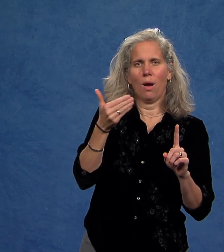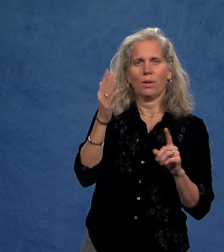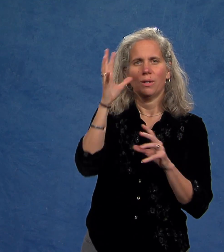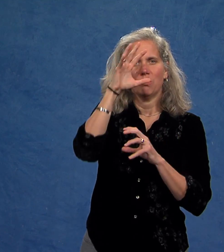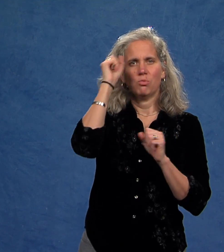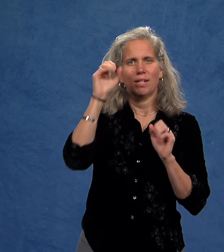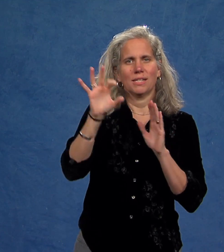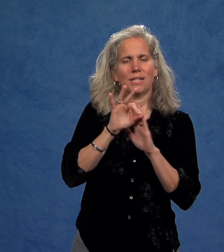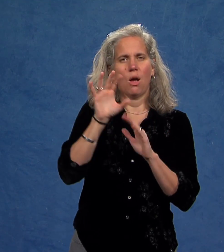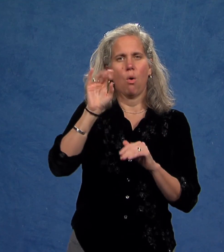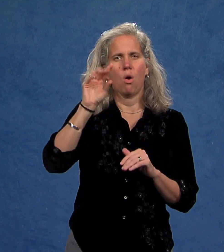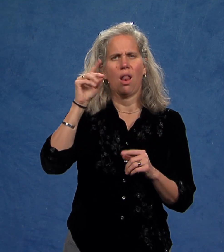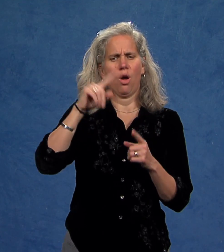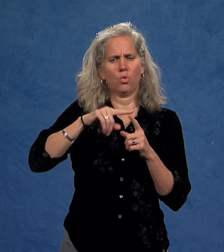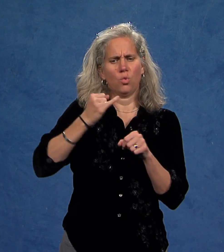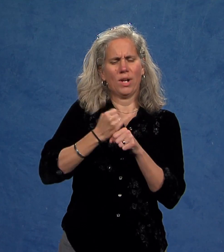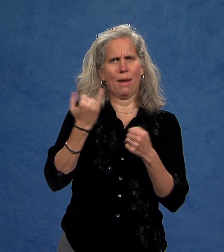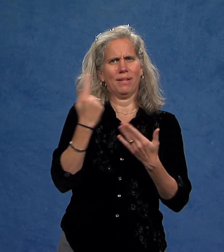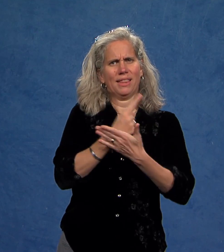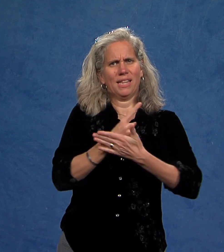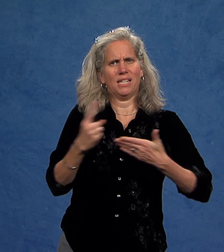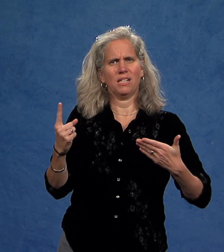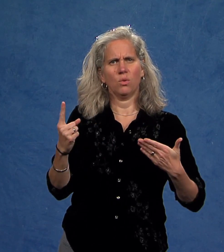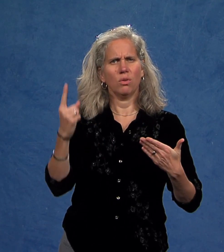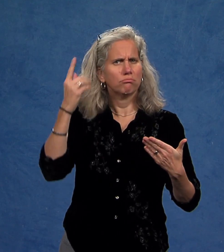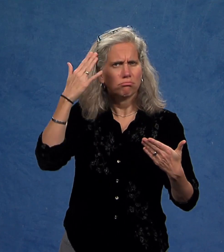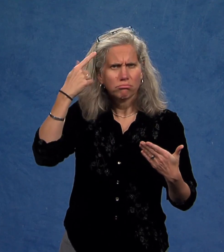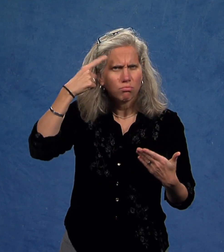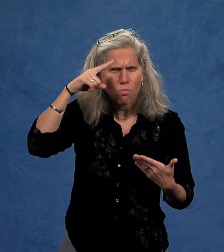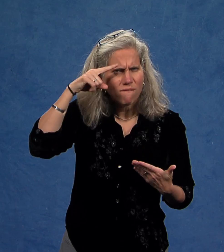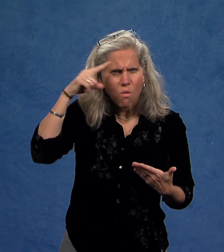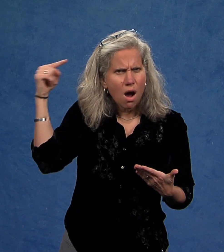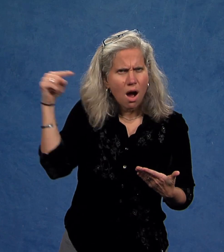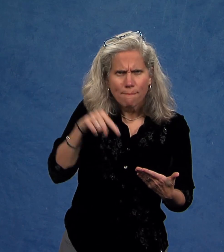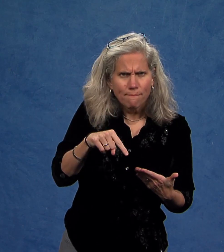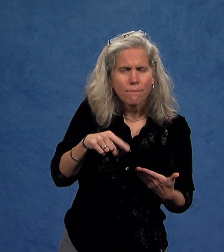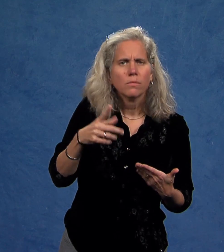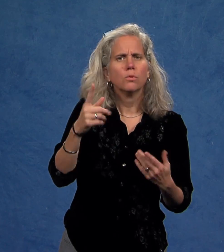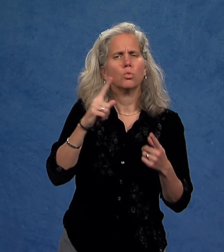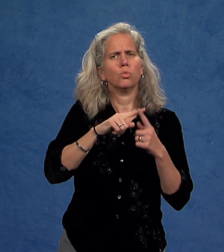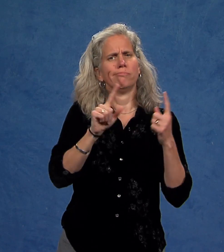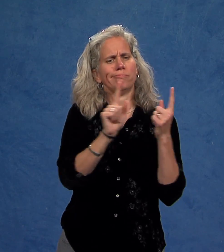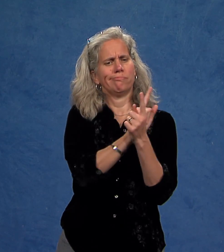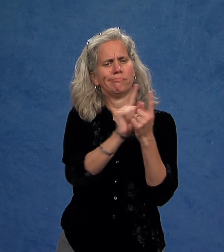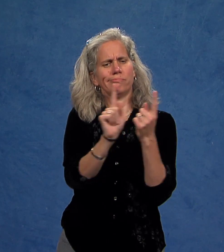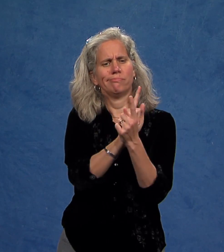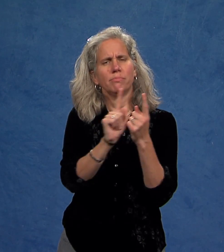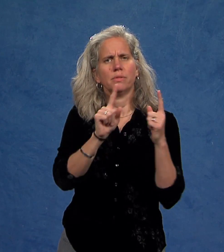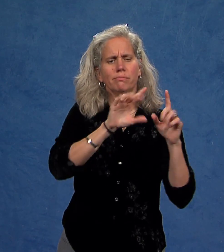We welcome President-select Cordano to the campus again this week. She's on campus for eight days to meet